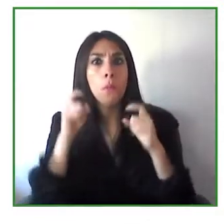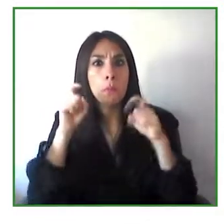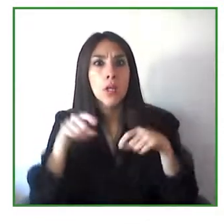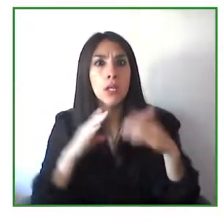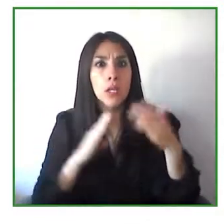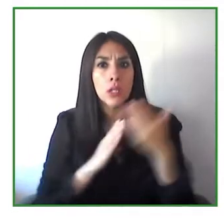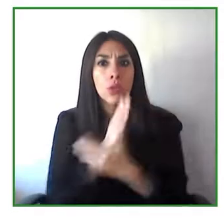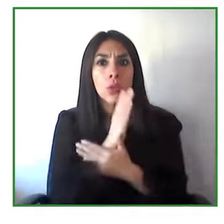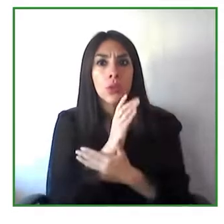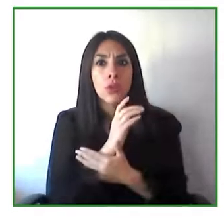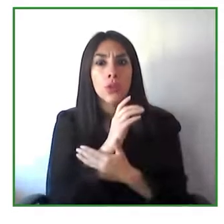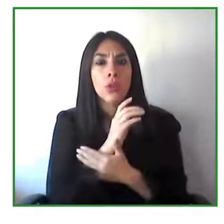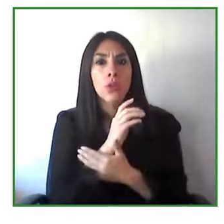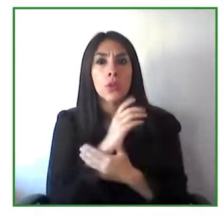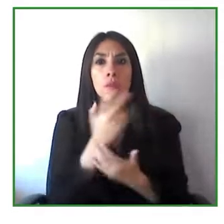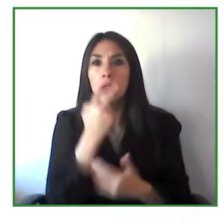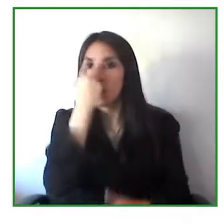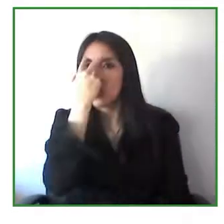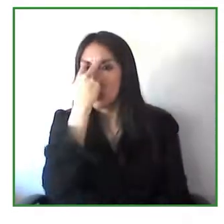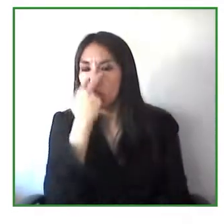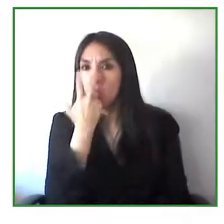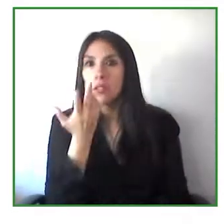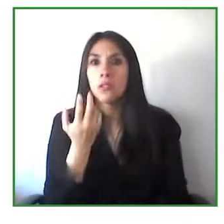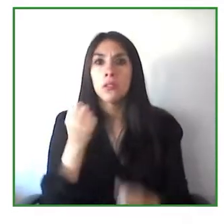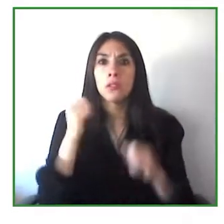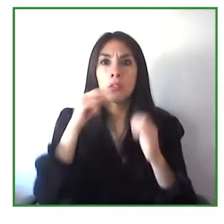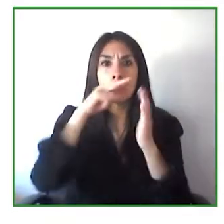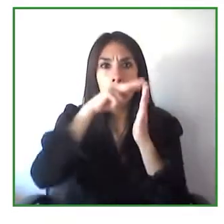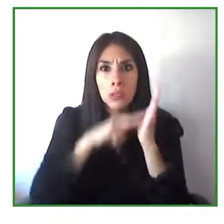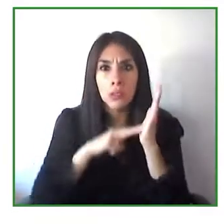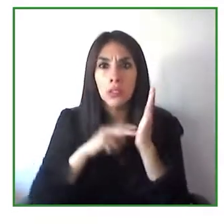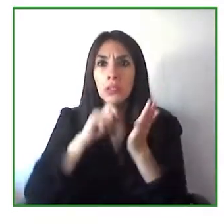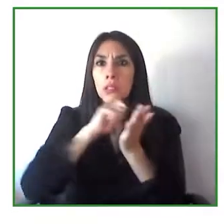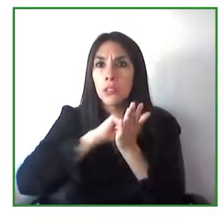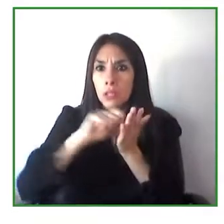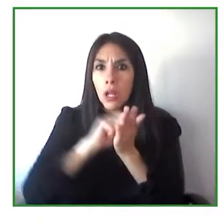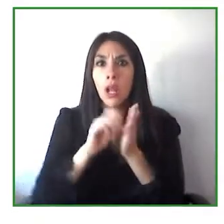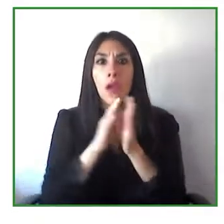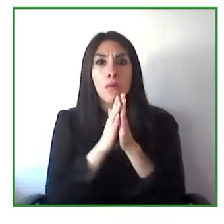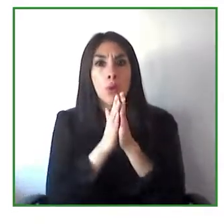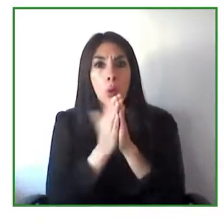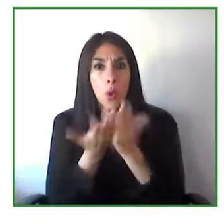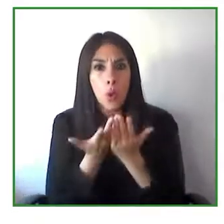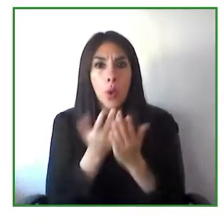with hearing disabilities to communicate in a sign language with public